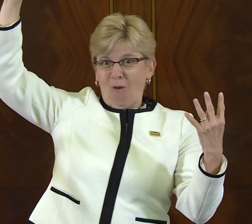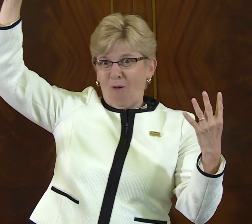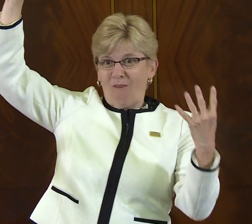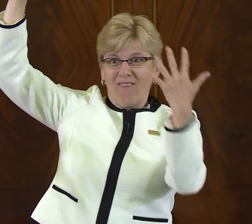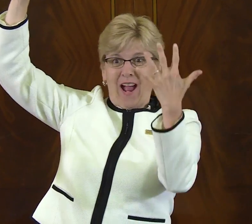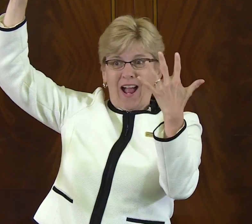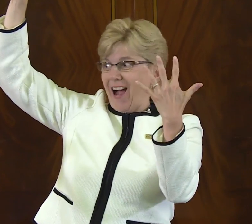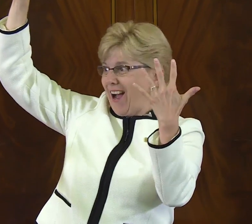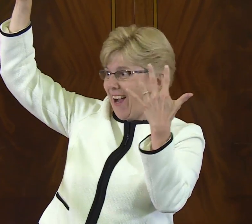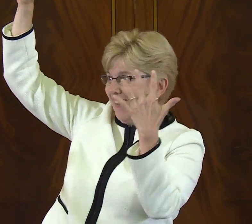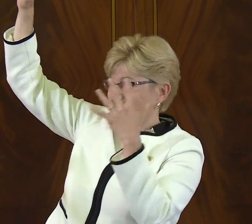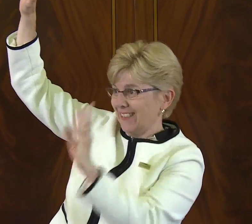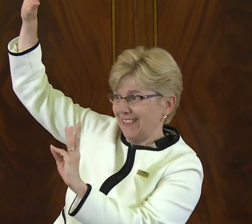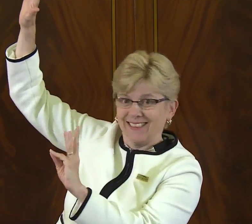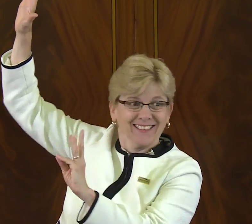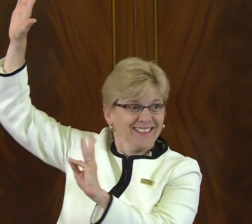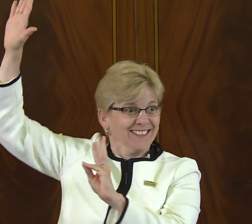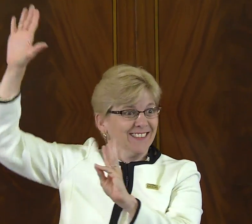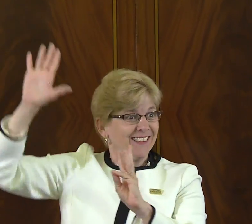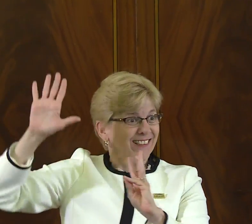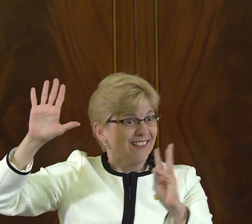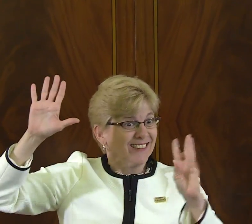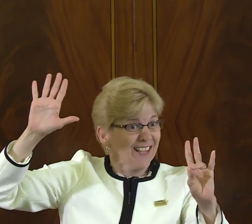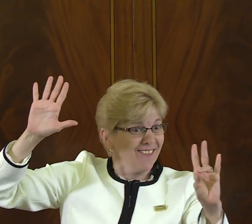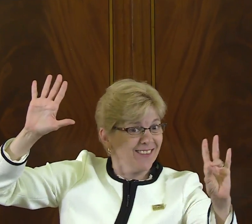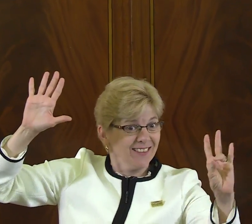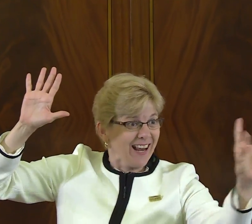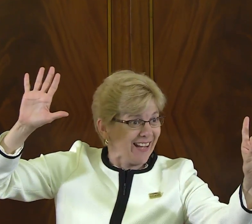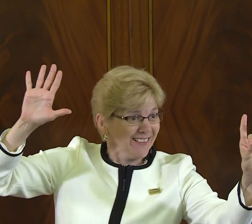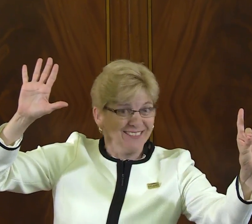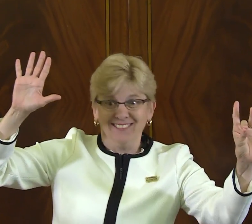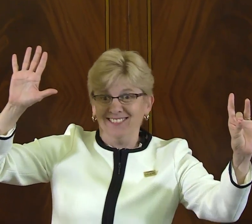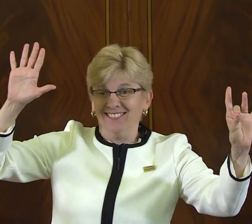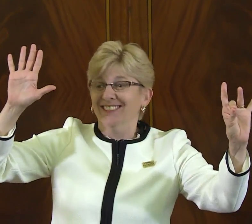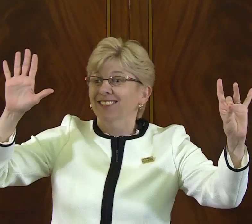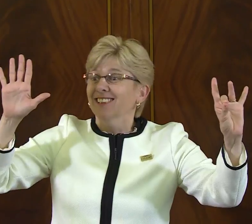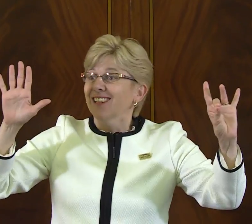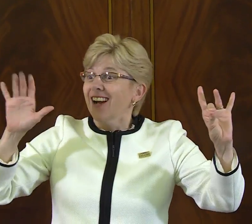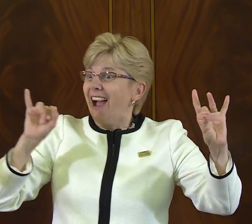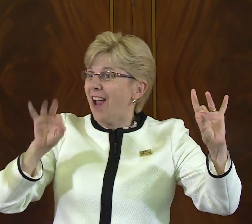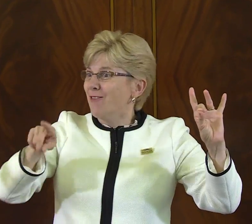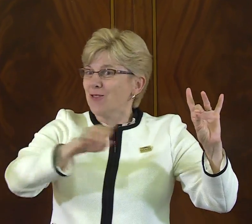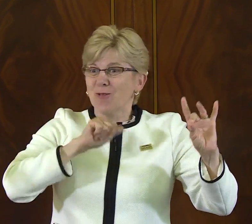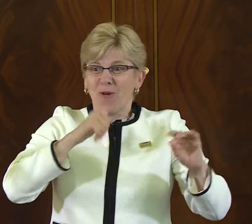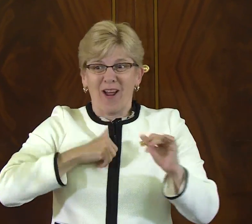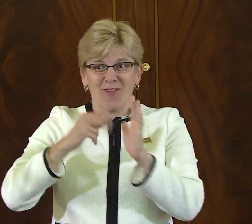Looks like three or four, maybe five, six of you, seven, eight.